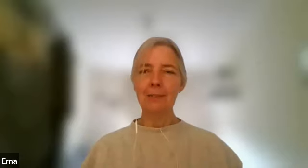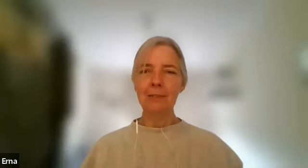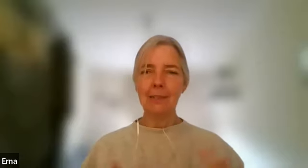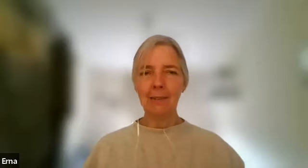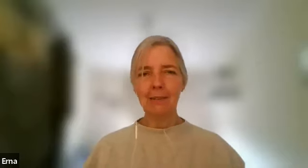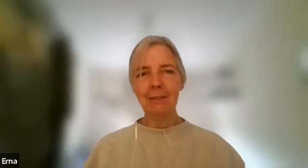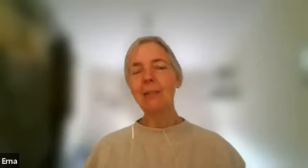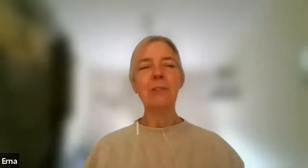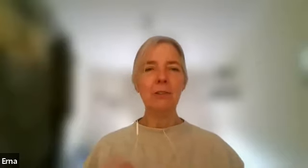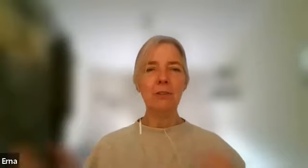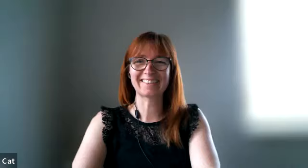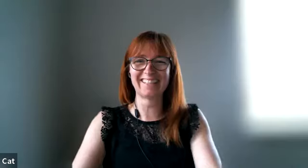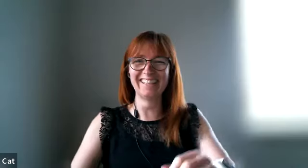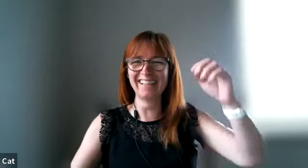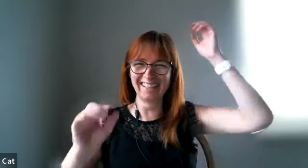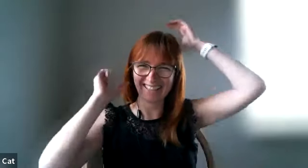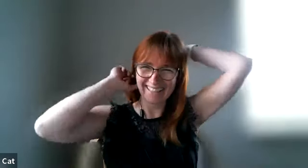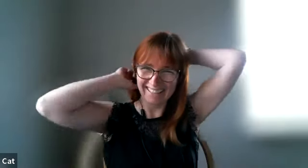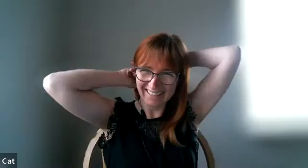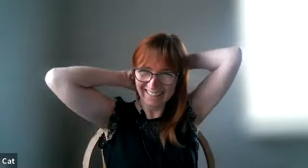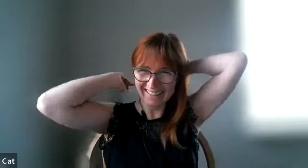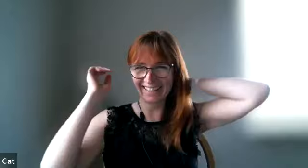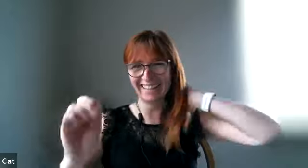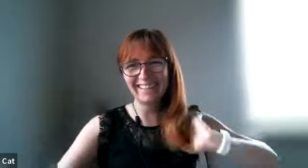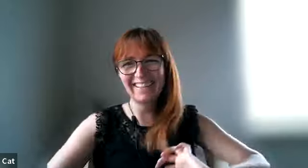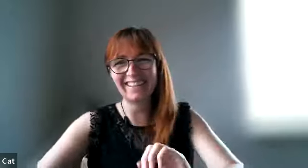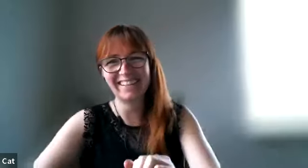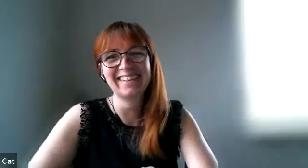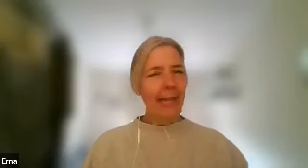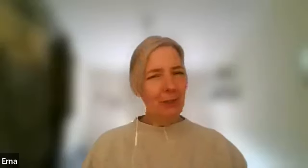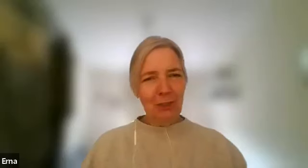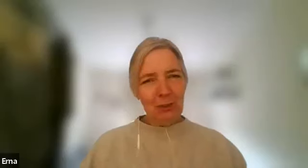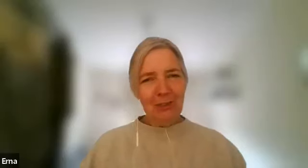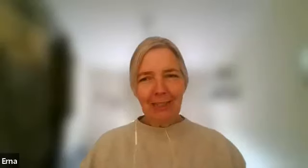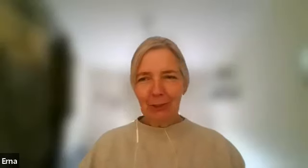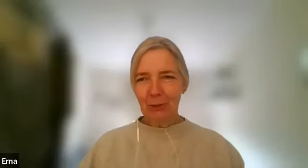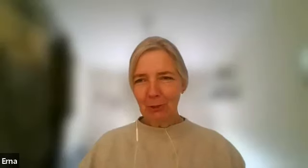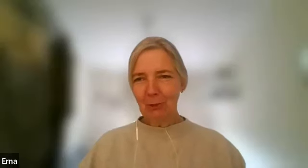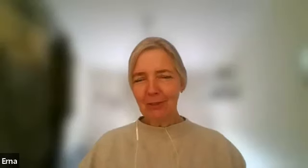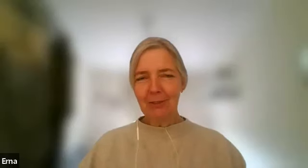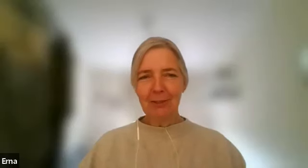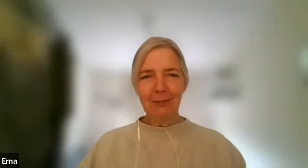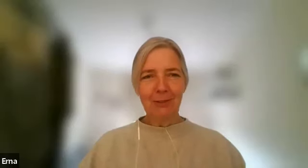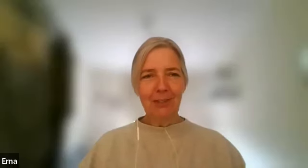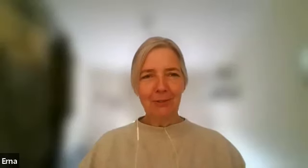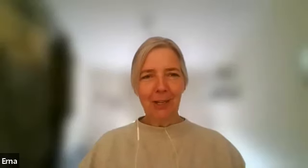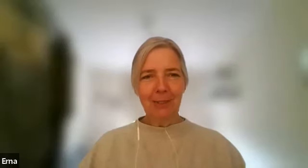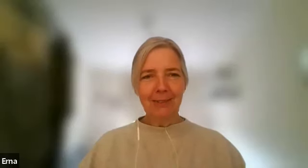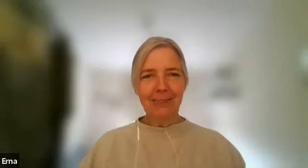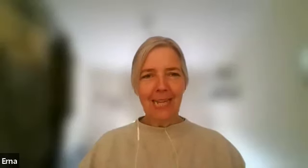did take the test just reading it okay excuses excuses oh there's not enough time in the day